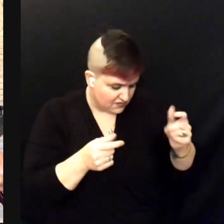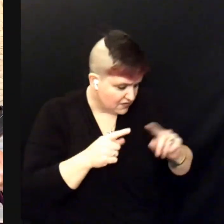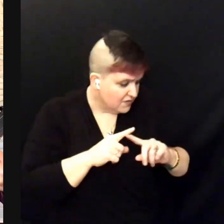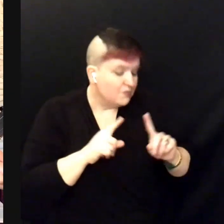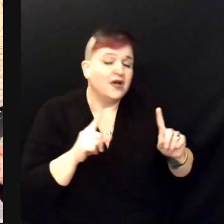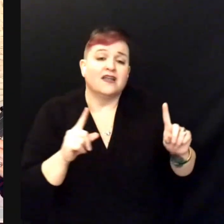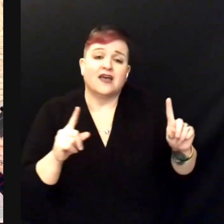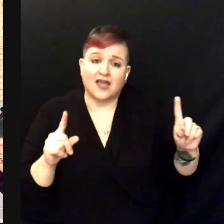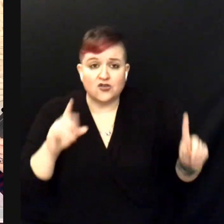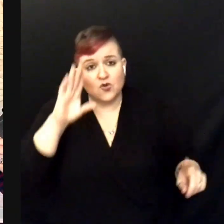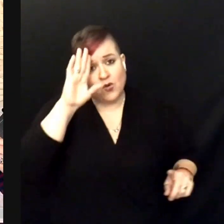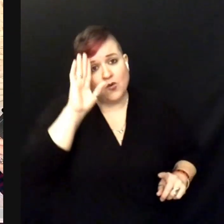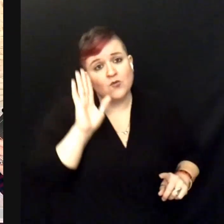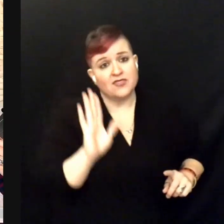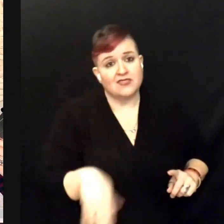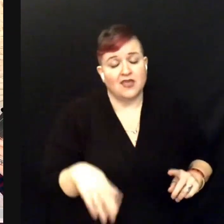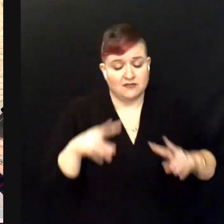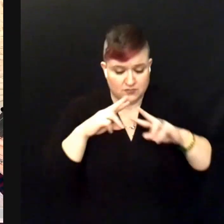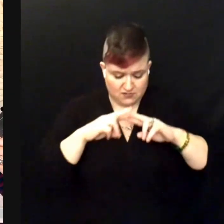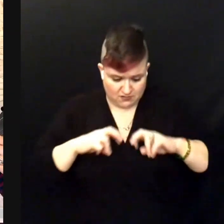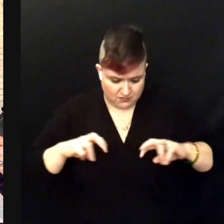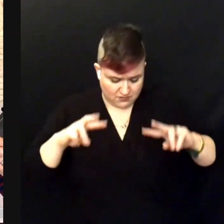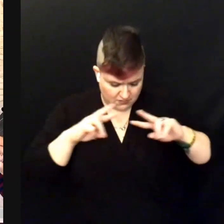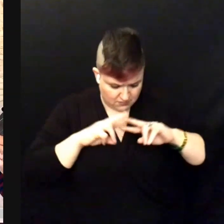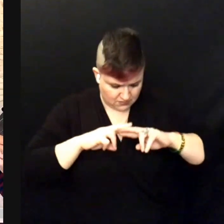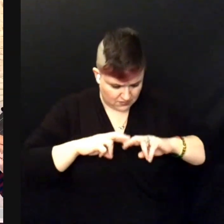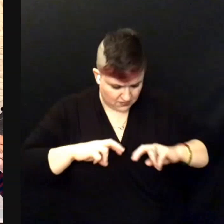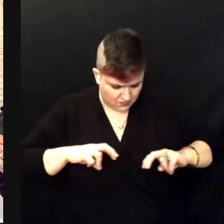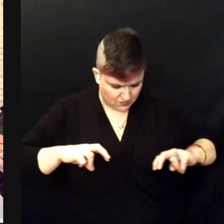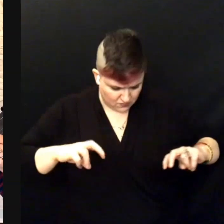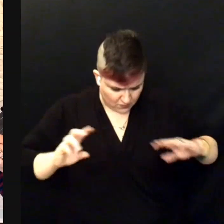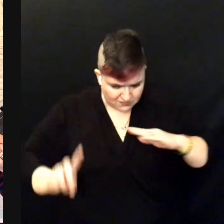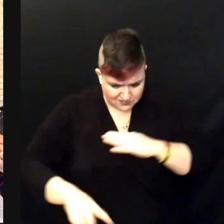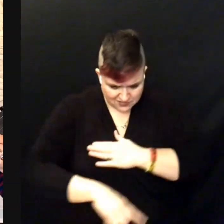But I know one day I'll get through